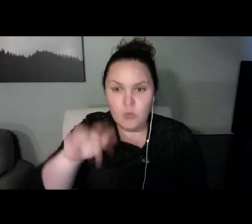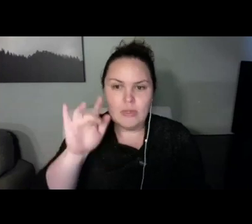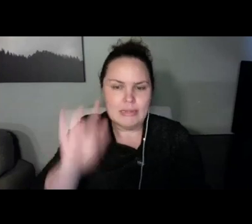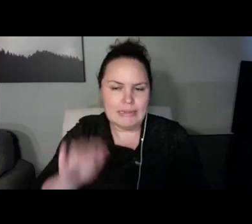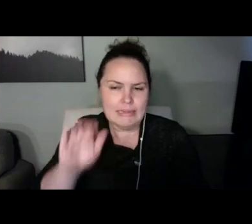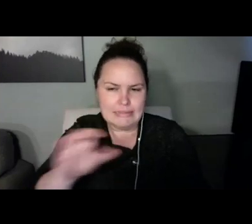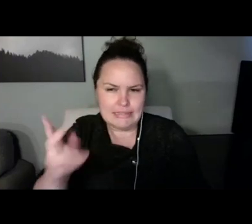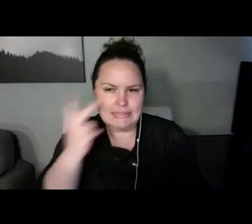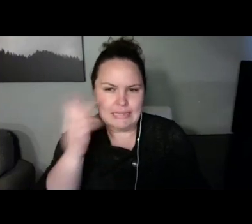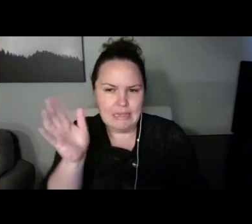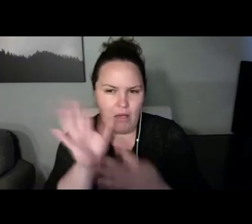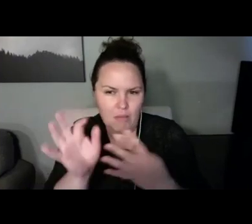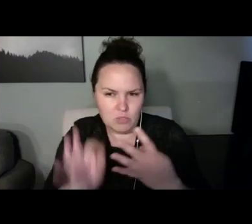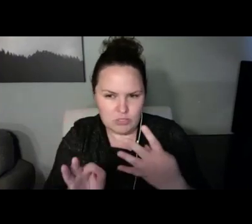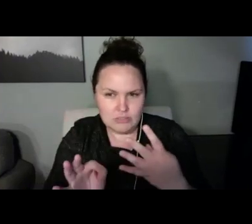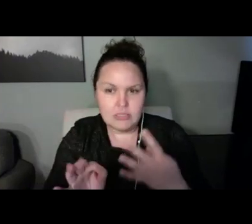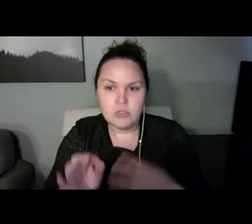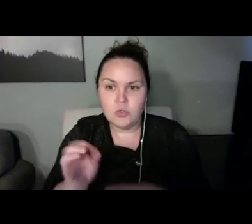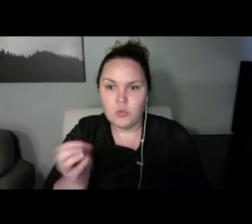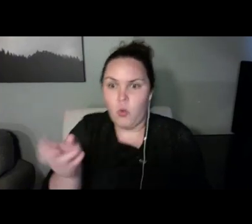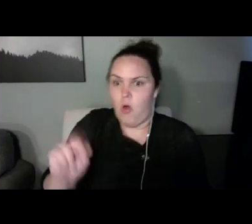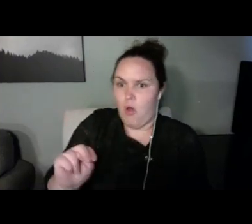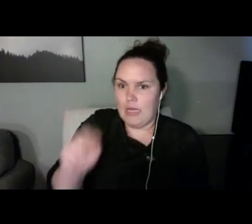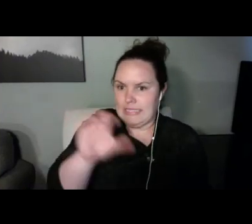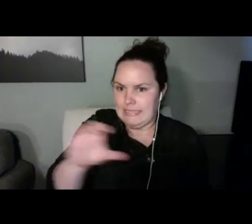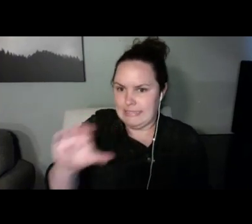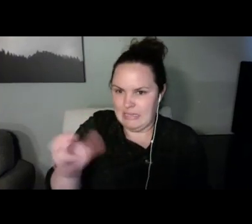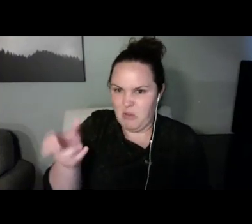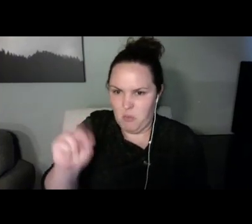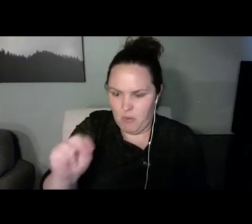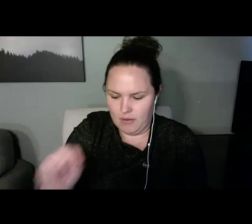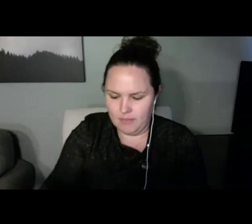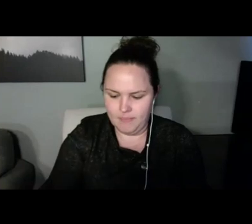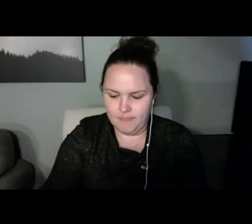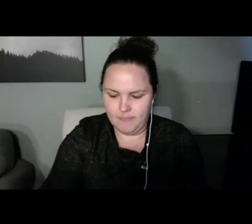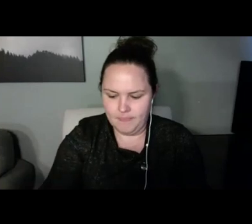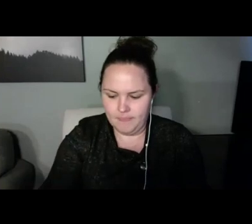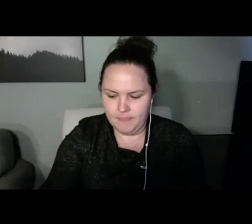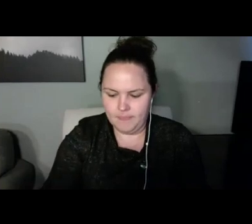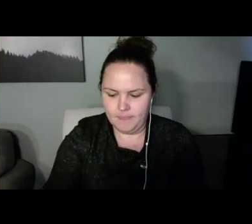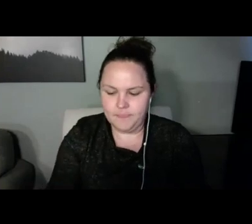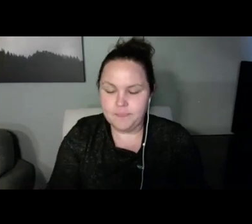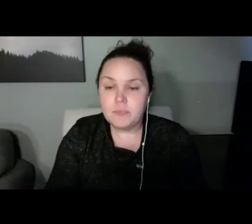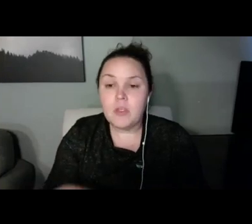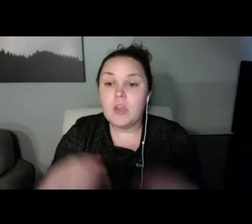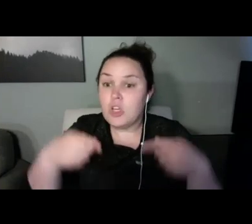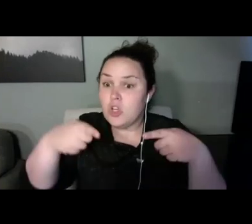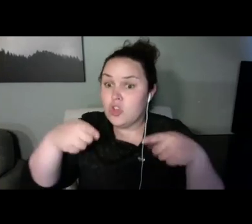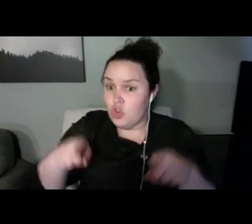options and to turn on closed captioning. During the talent show portion of tonight,